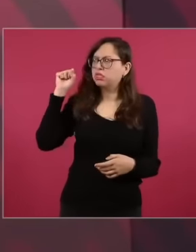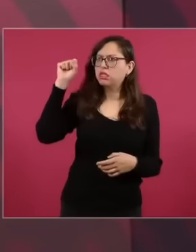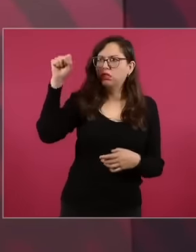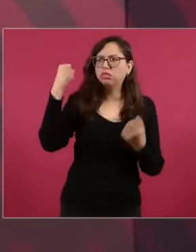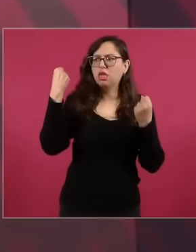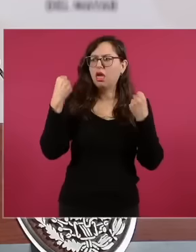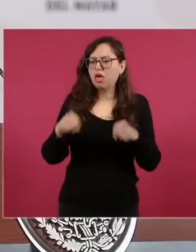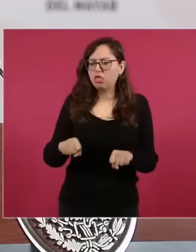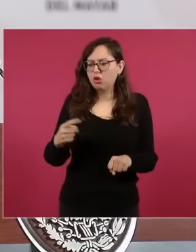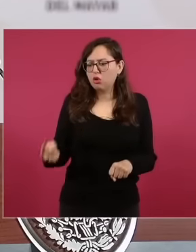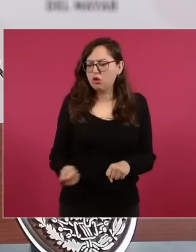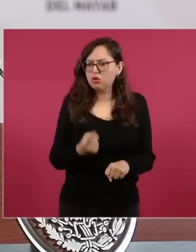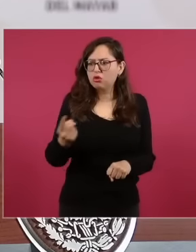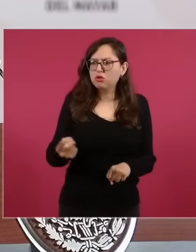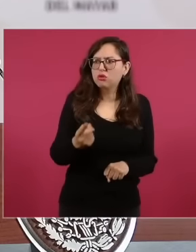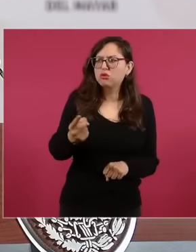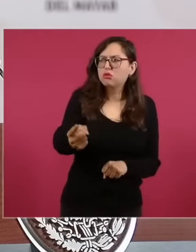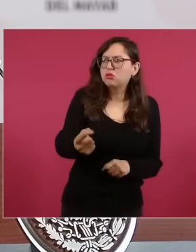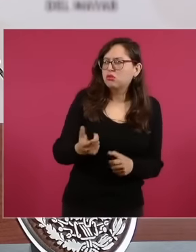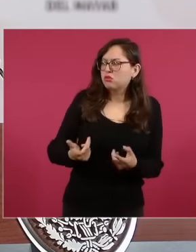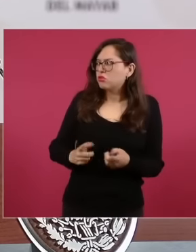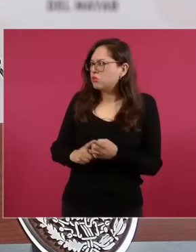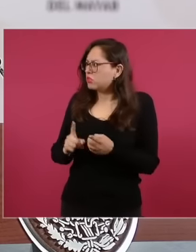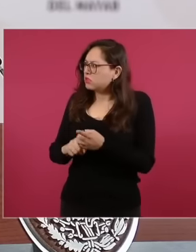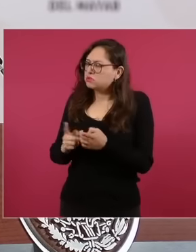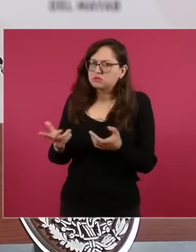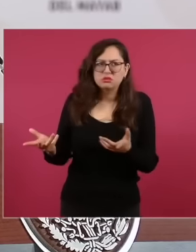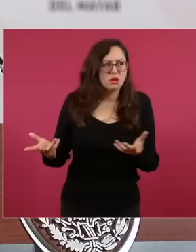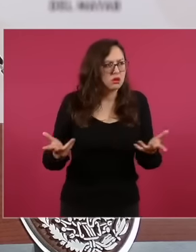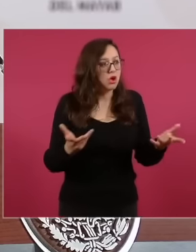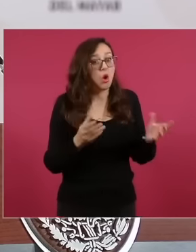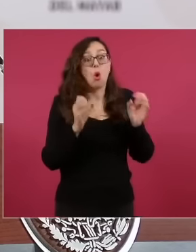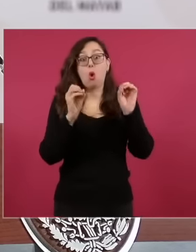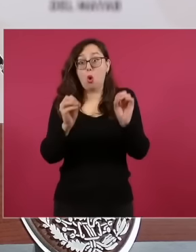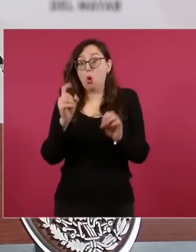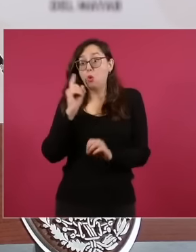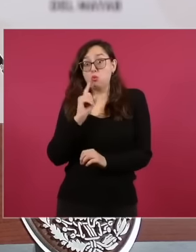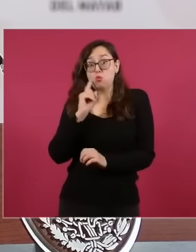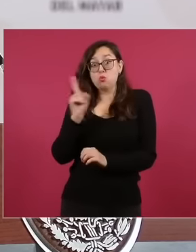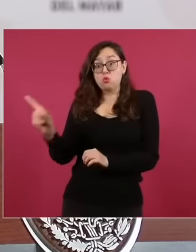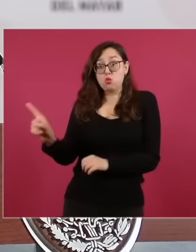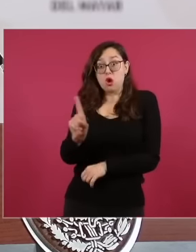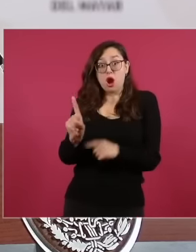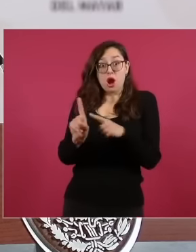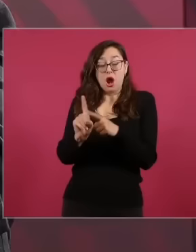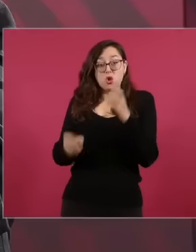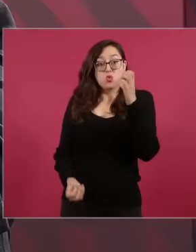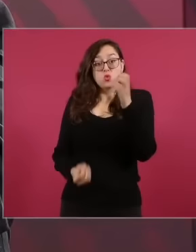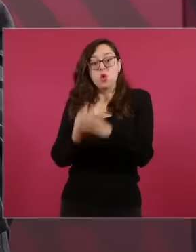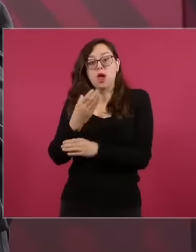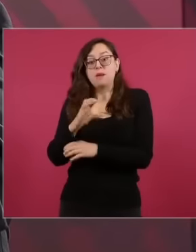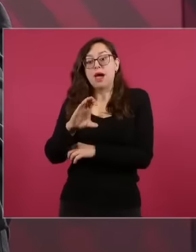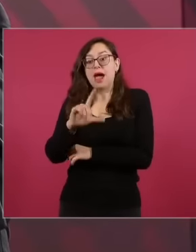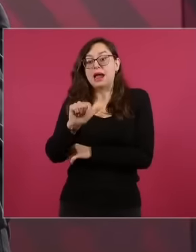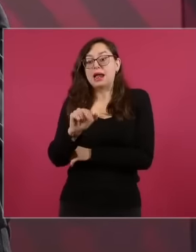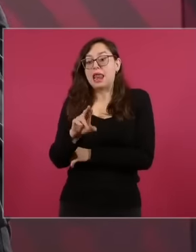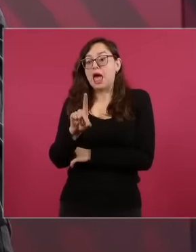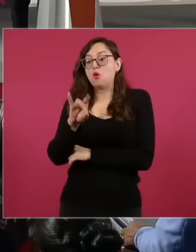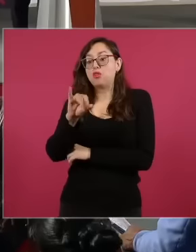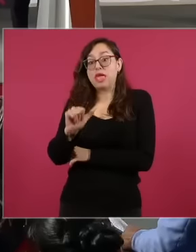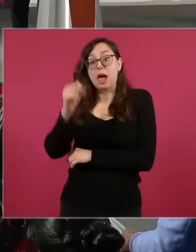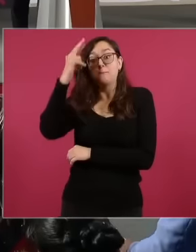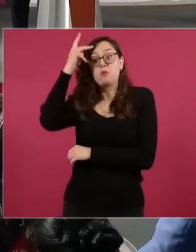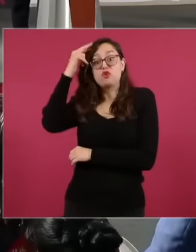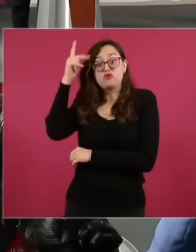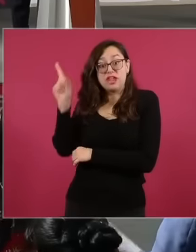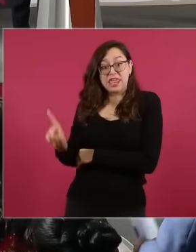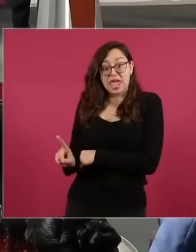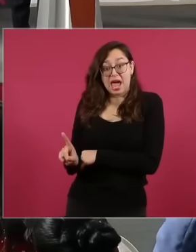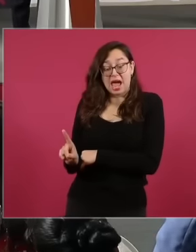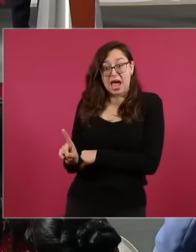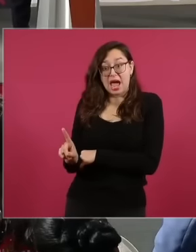the dictator of Mexico. Let me ask you about the other topic I come to. But